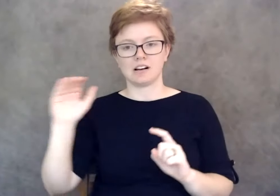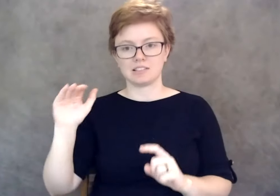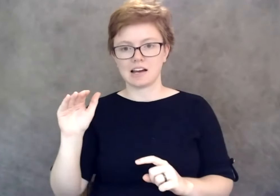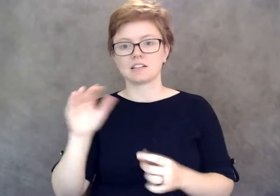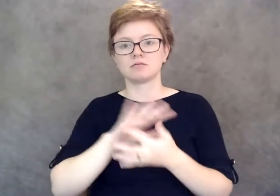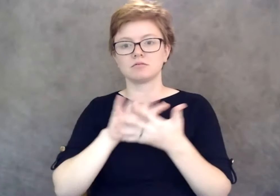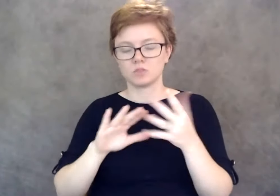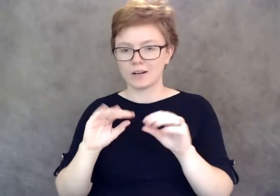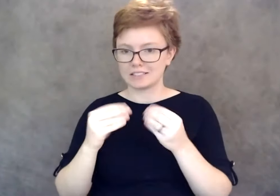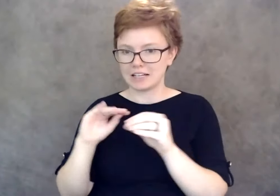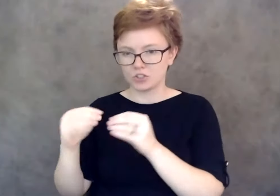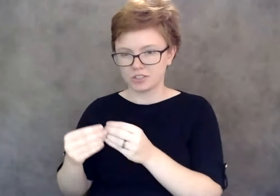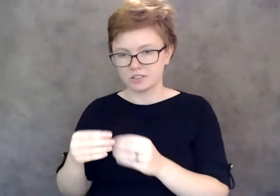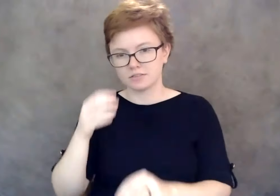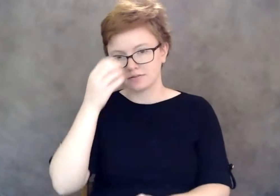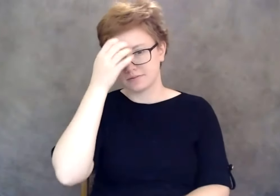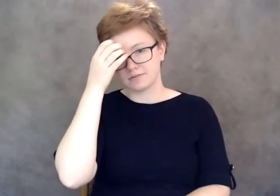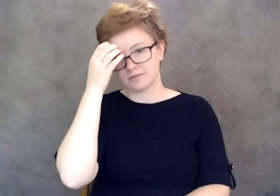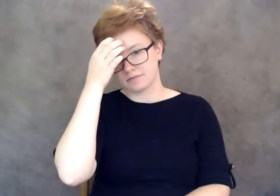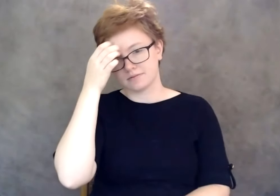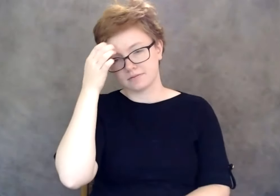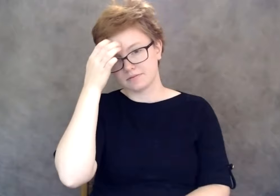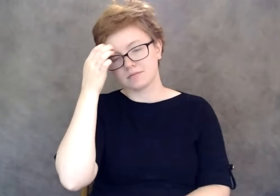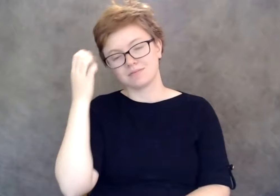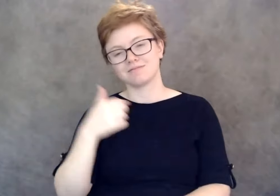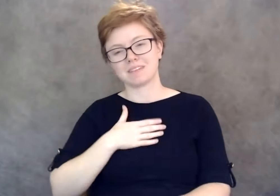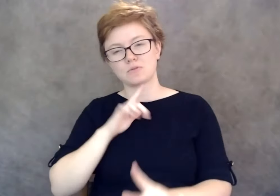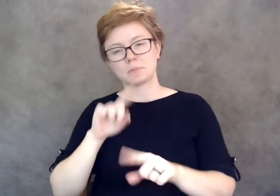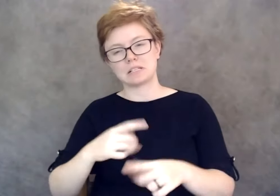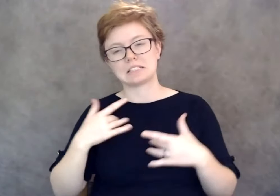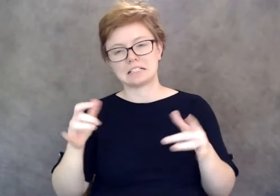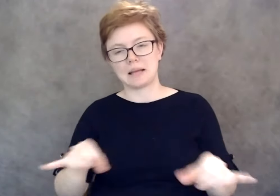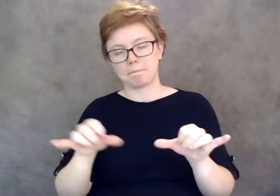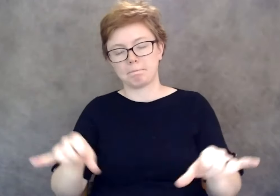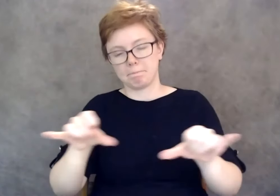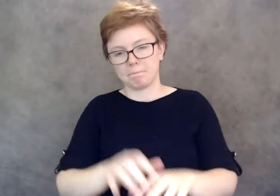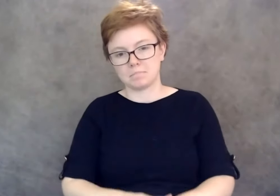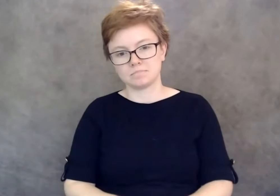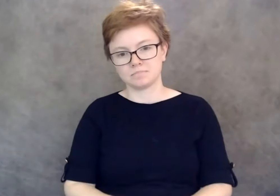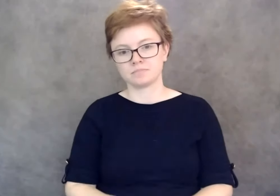is gonna be kinda my pattern response to all the mask questioning. Okay. Well, good, good.